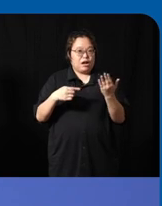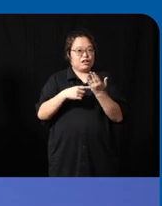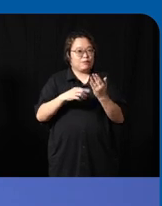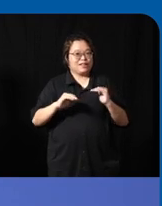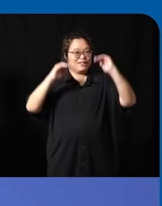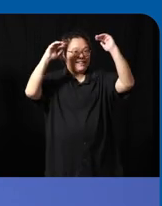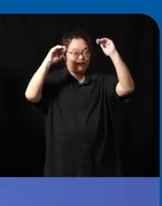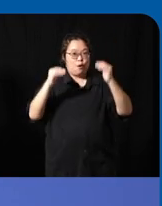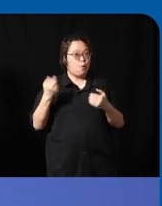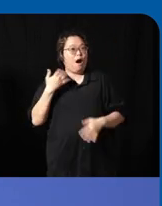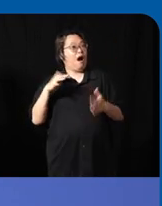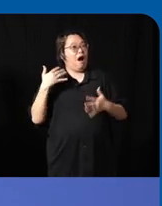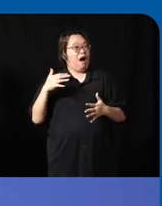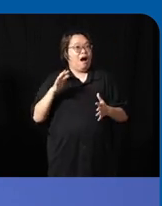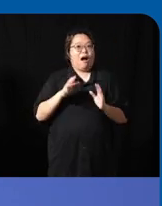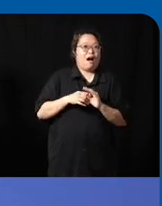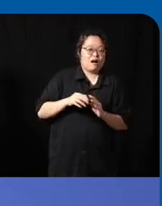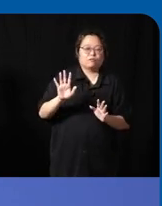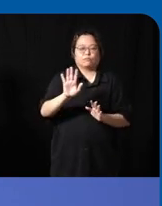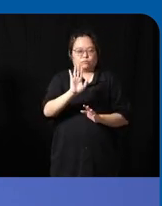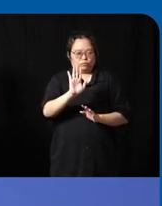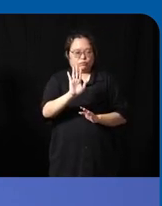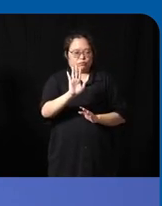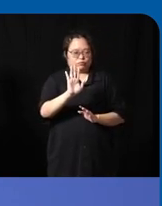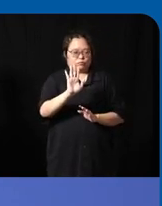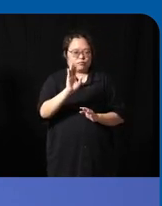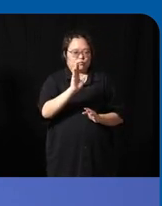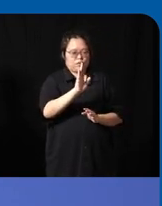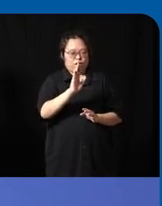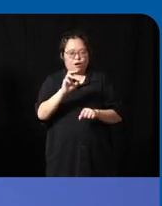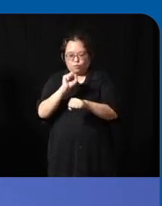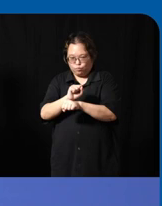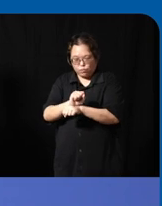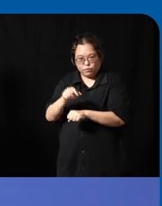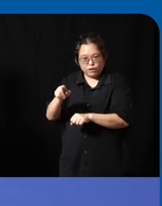but to take a step back and to really work with uh the people that they're designing things for